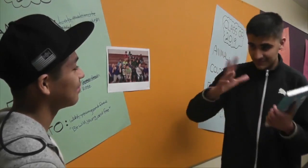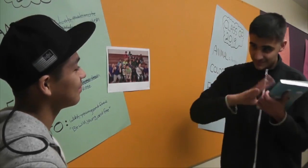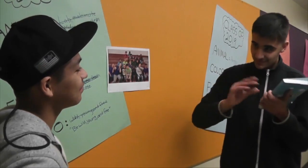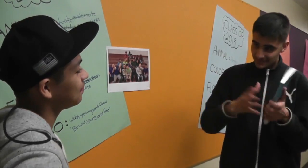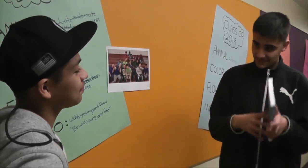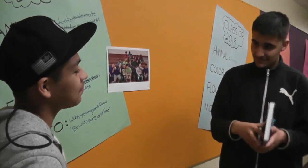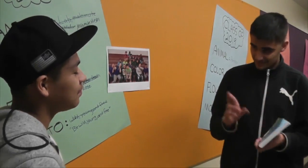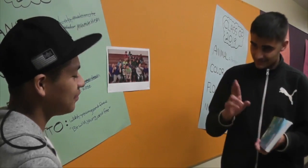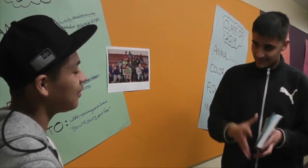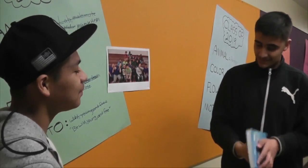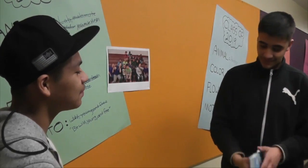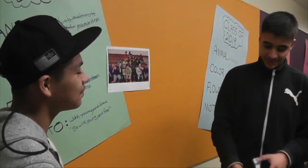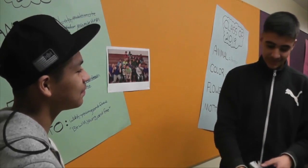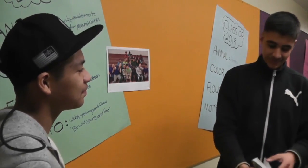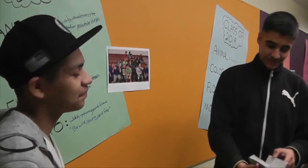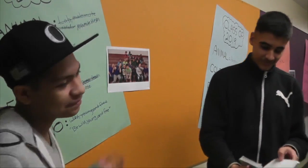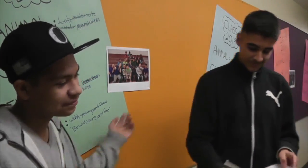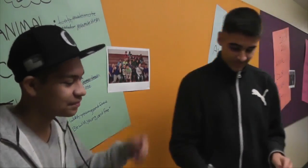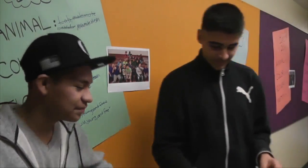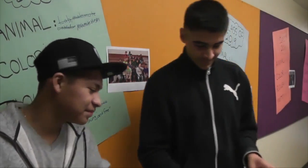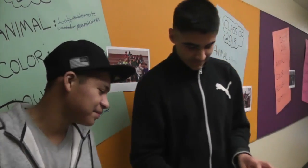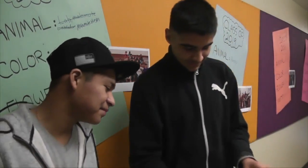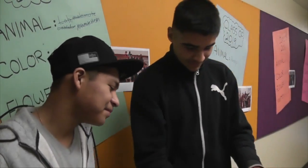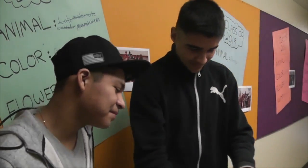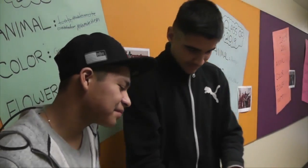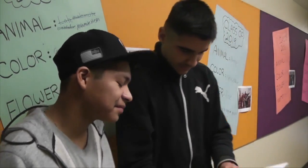Okay, are you ready to read this book?